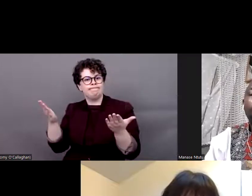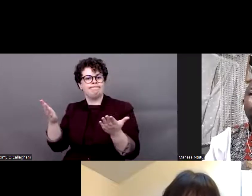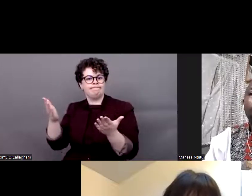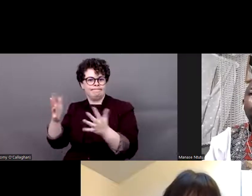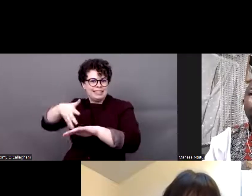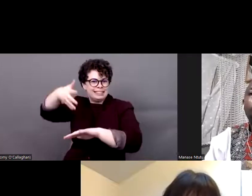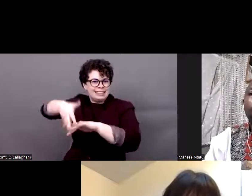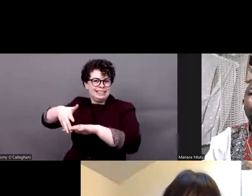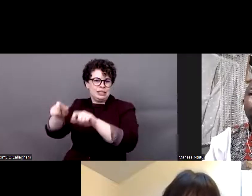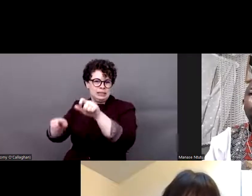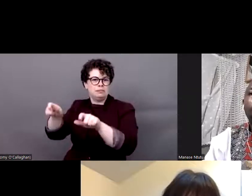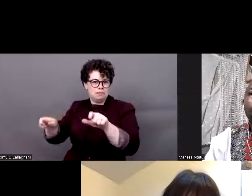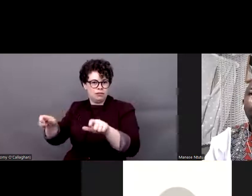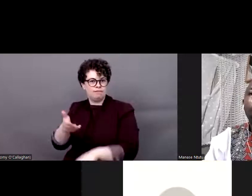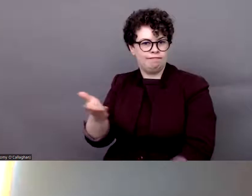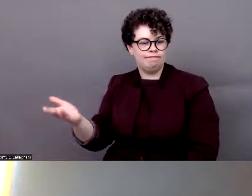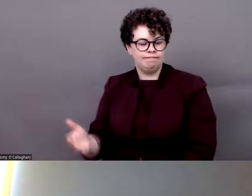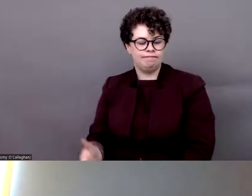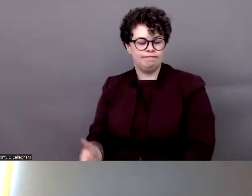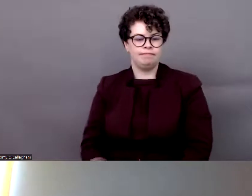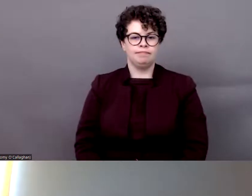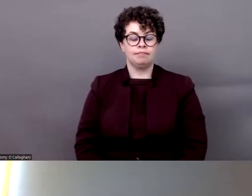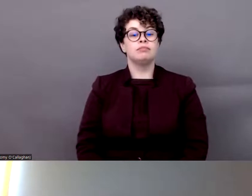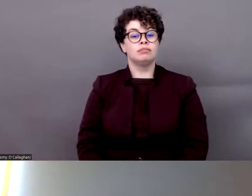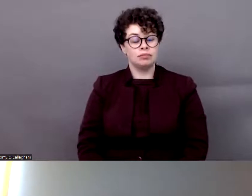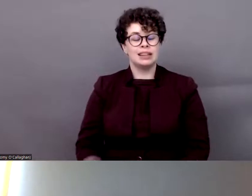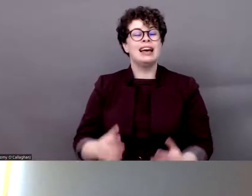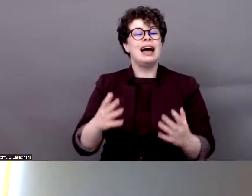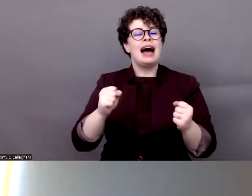Network. Under the Charter for Change in 2018